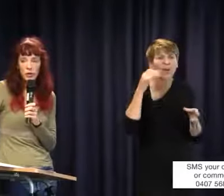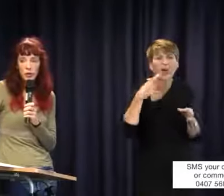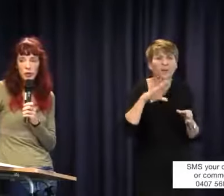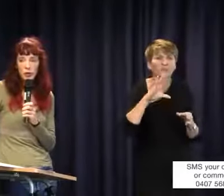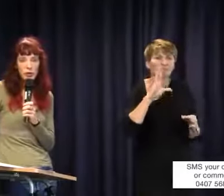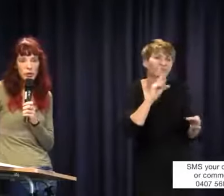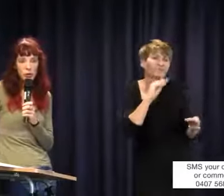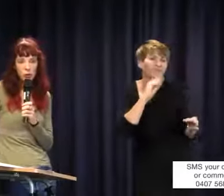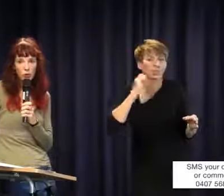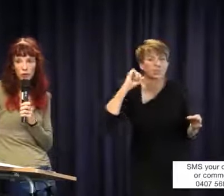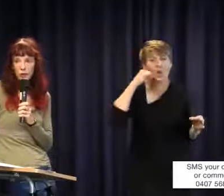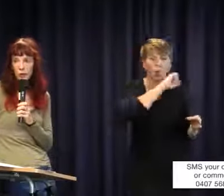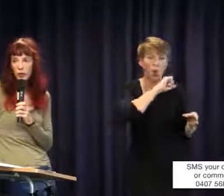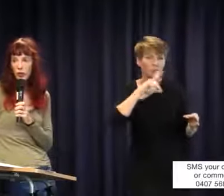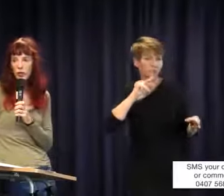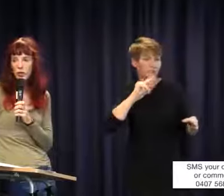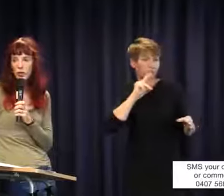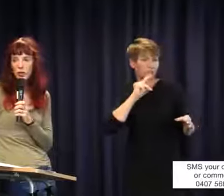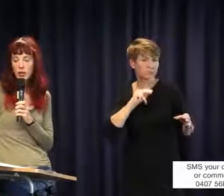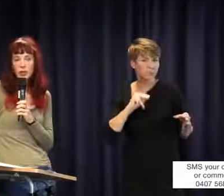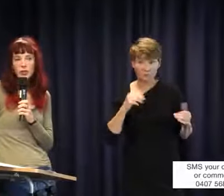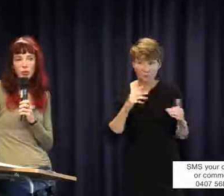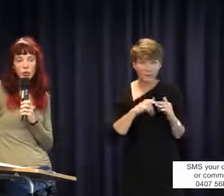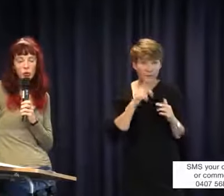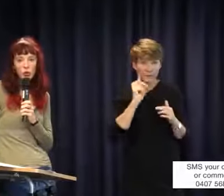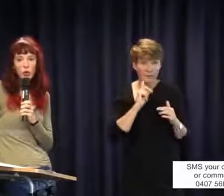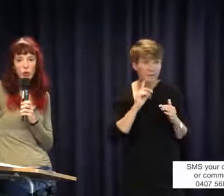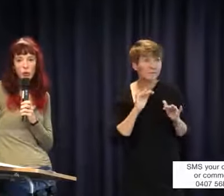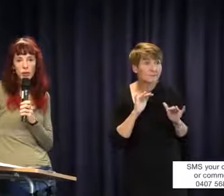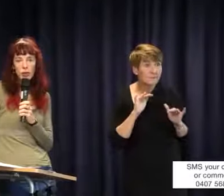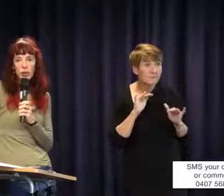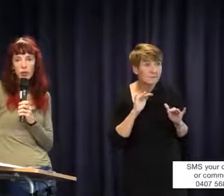that's not going to be accessible for everybody who goes there. It is the school's obligation